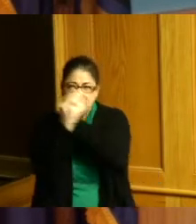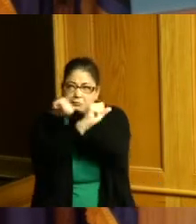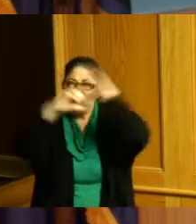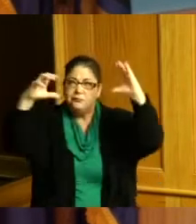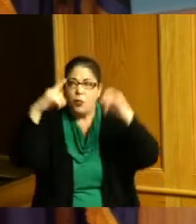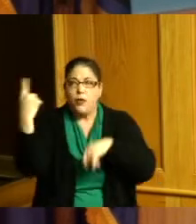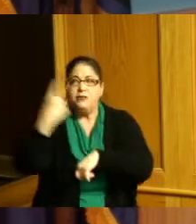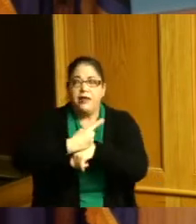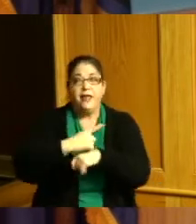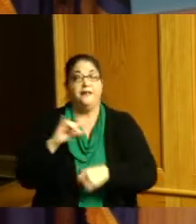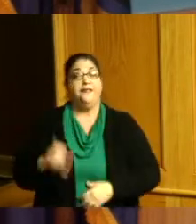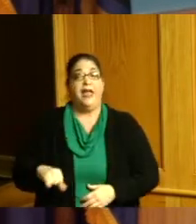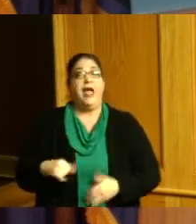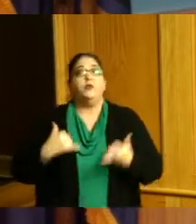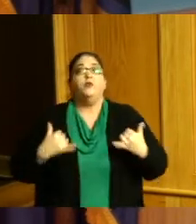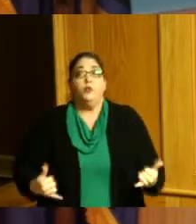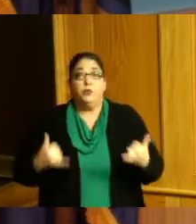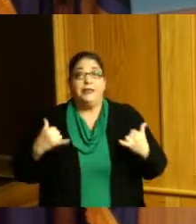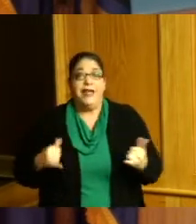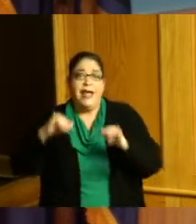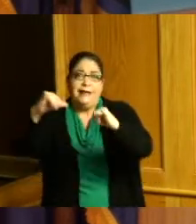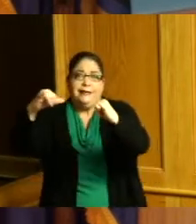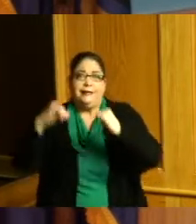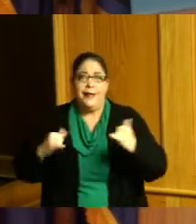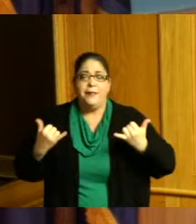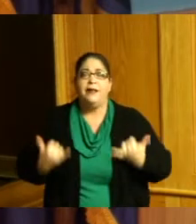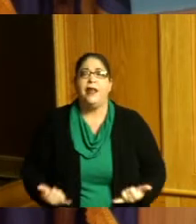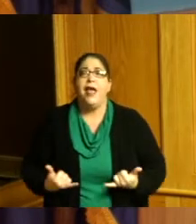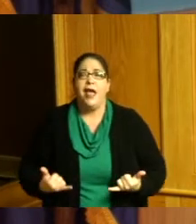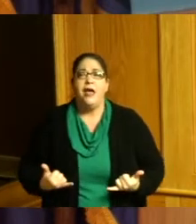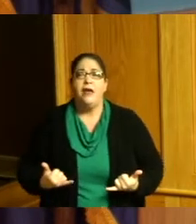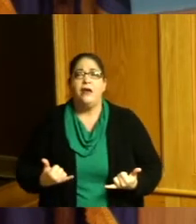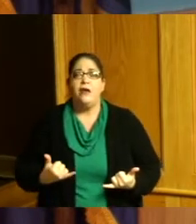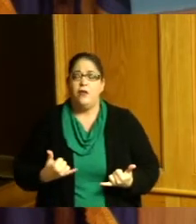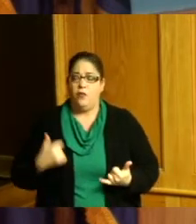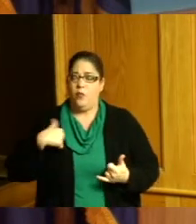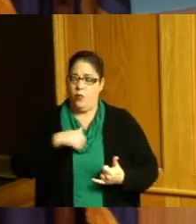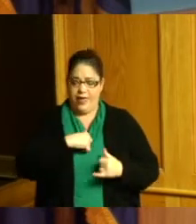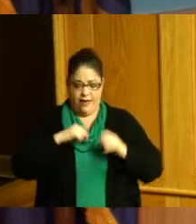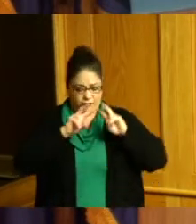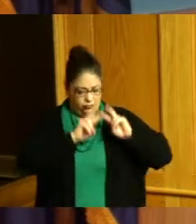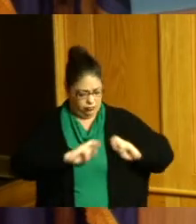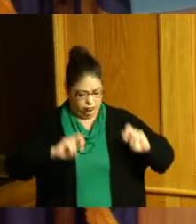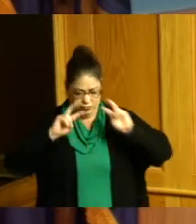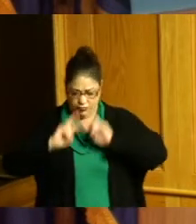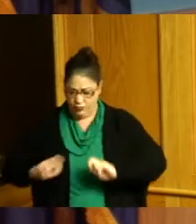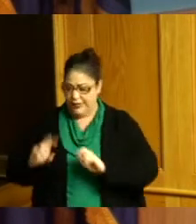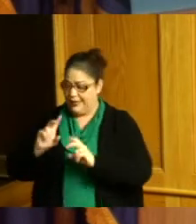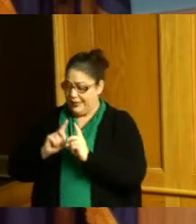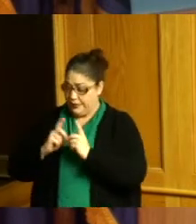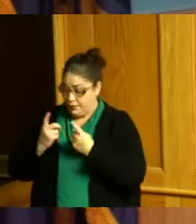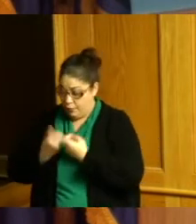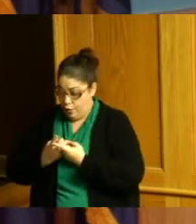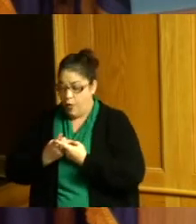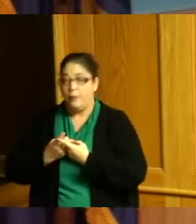today one of those actions and for in looking at inclusion within our department which we certainly